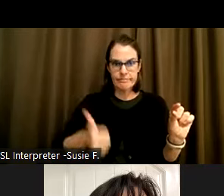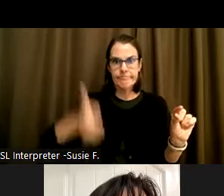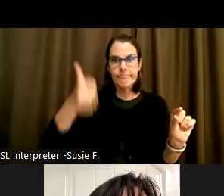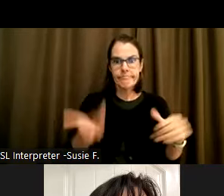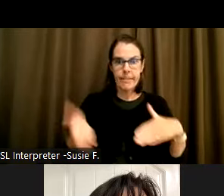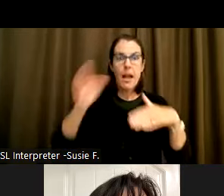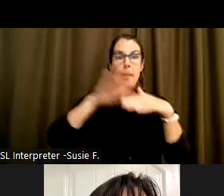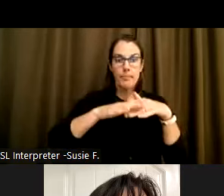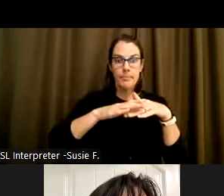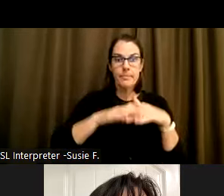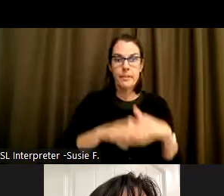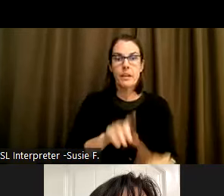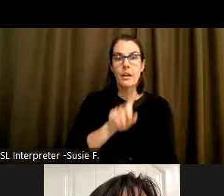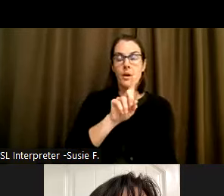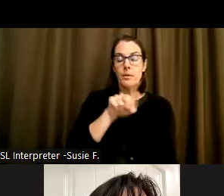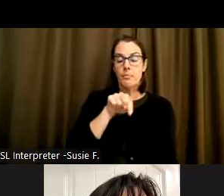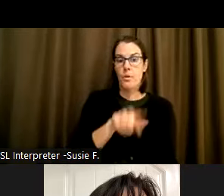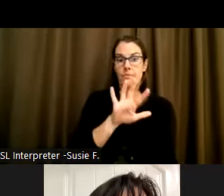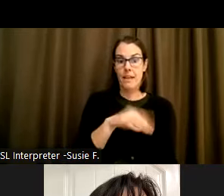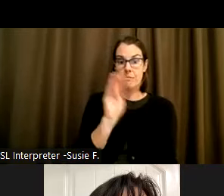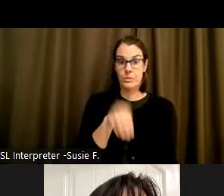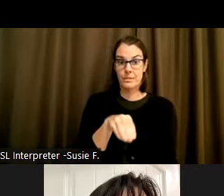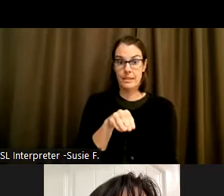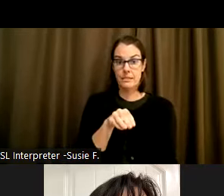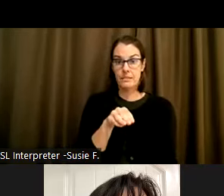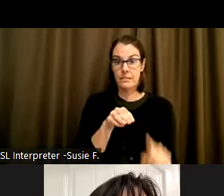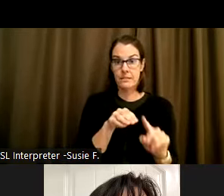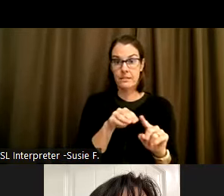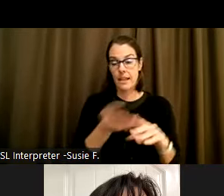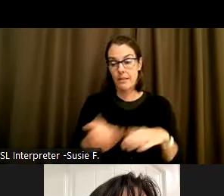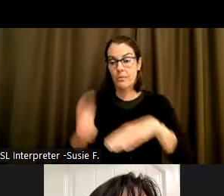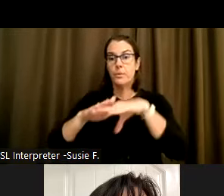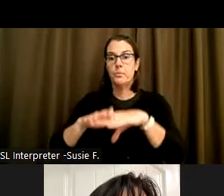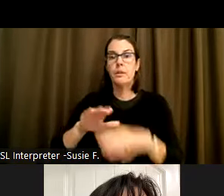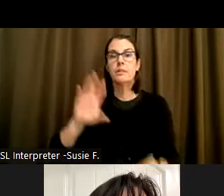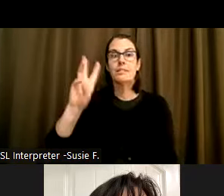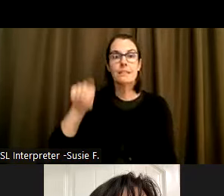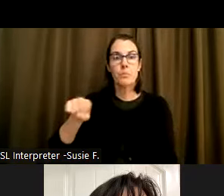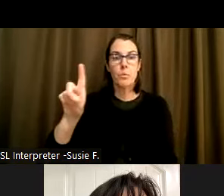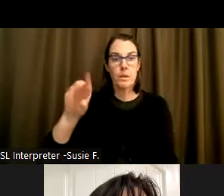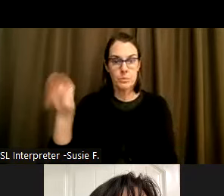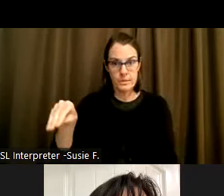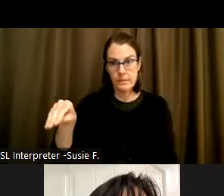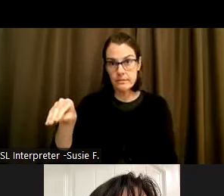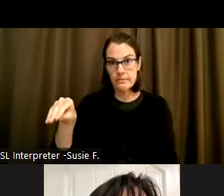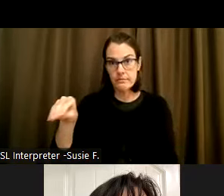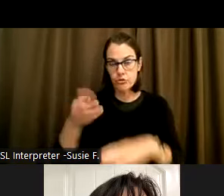from .5% that low to 6.11% respectively, or sorry,